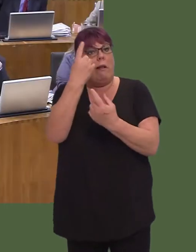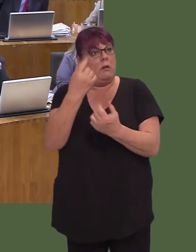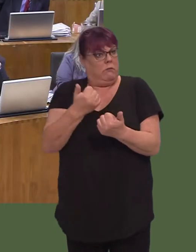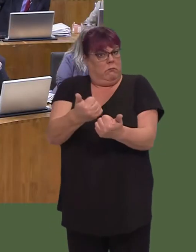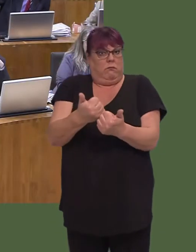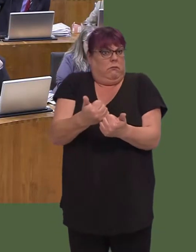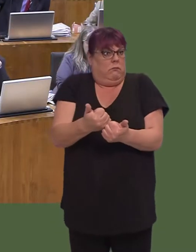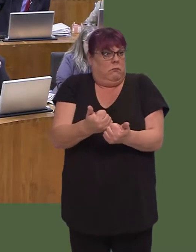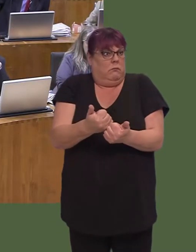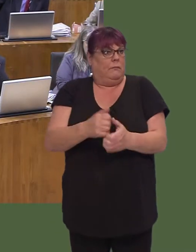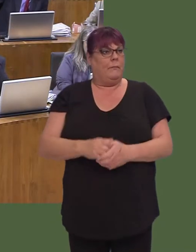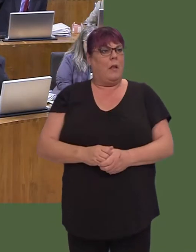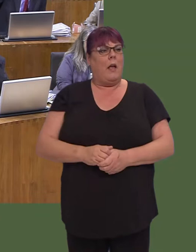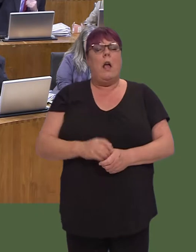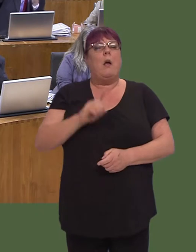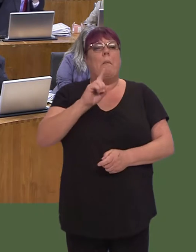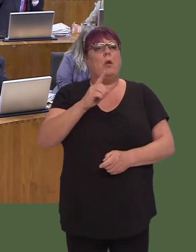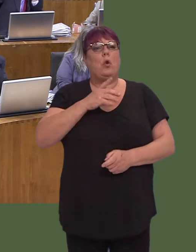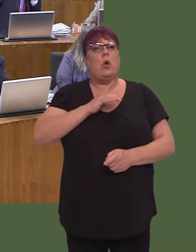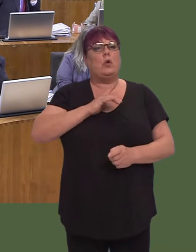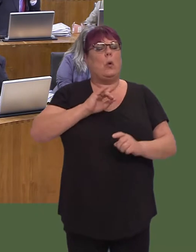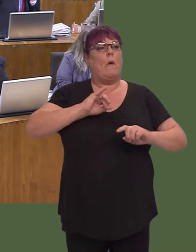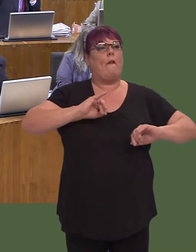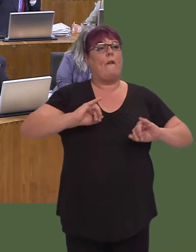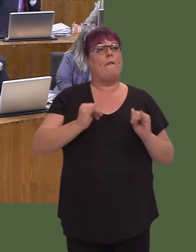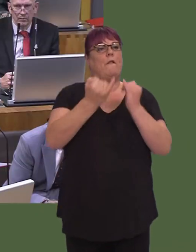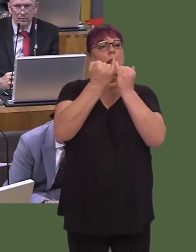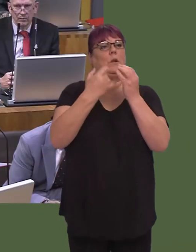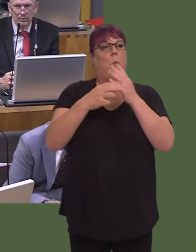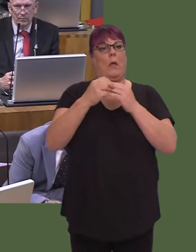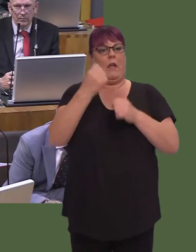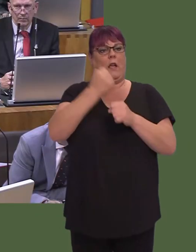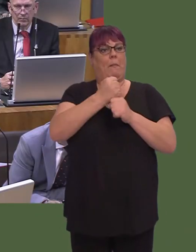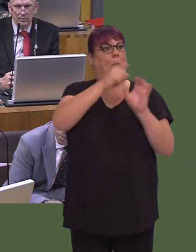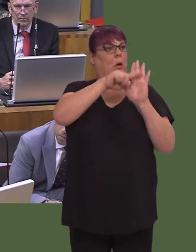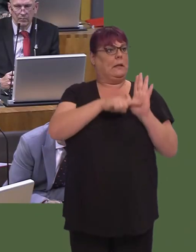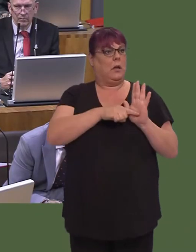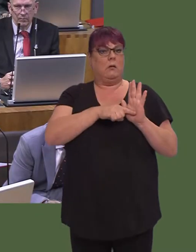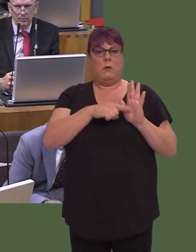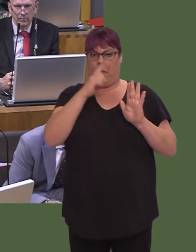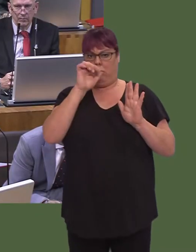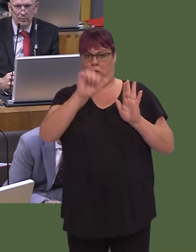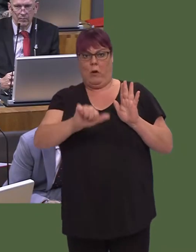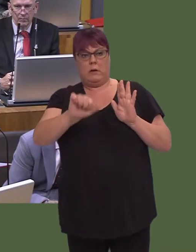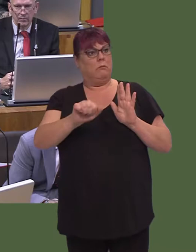As long as, of course, they don't conflict with established Government policy, then it's absolutely right in a leadership contest that candidates should be free to come forward